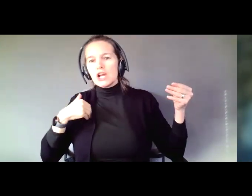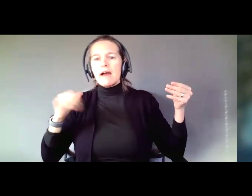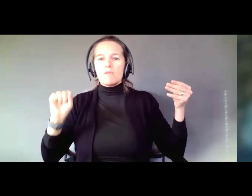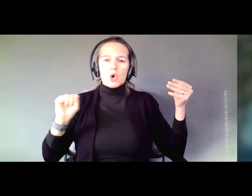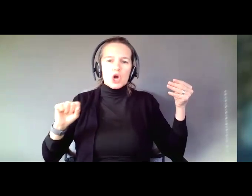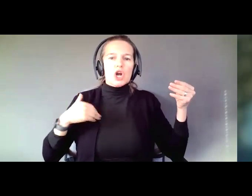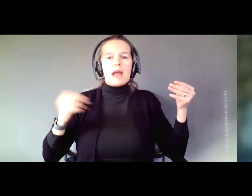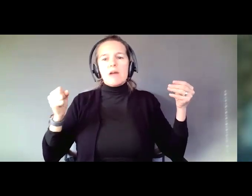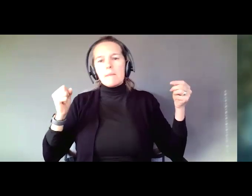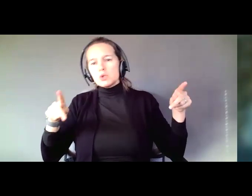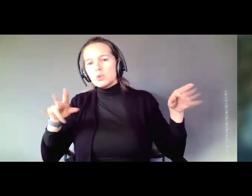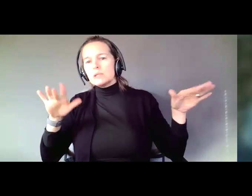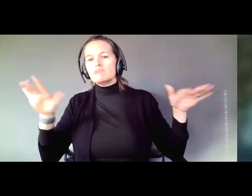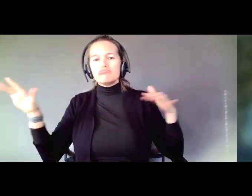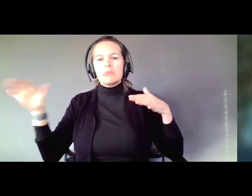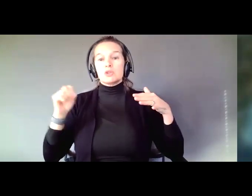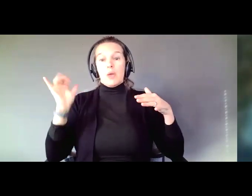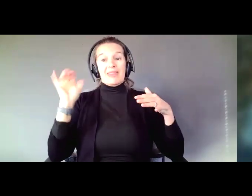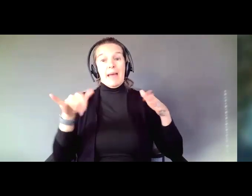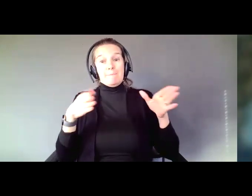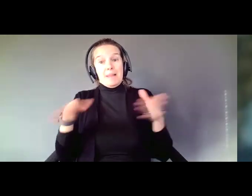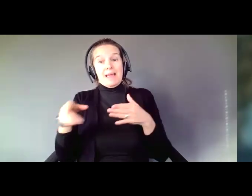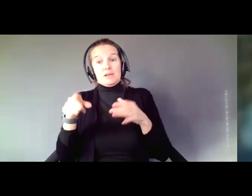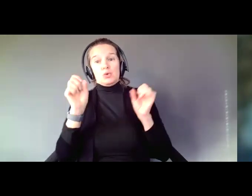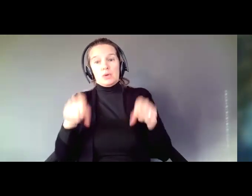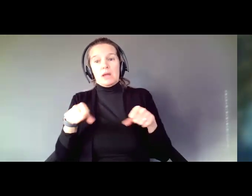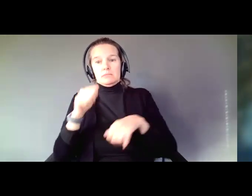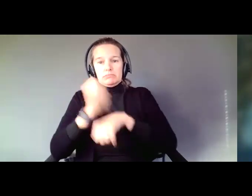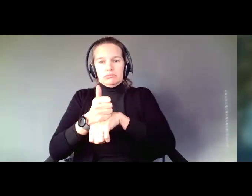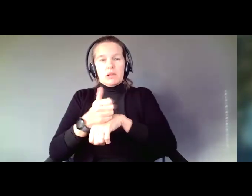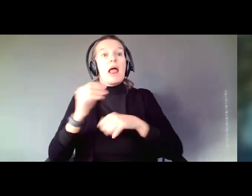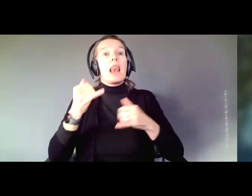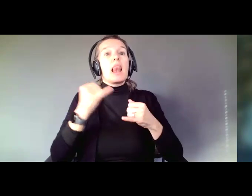so that plan is something you can put in motion. And the last thing I recommend is put it in writing.